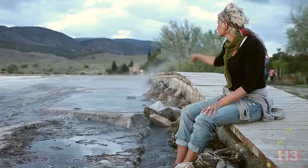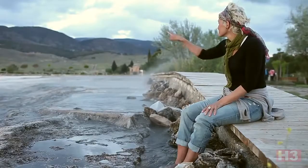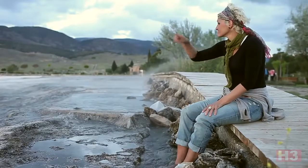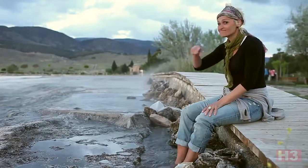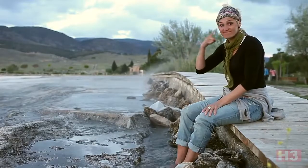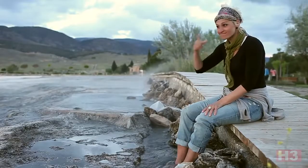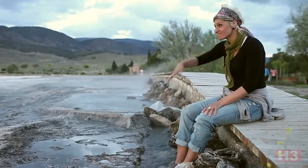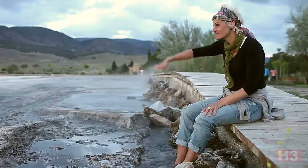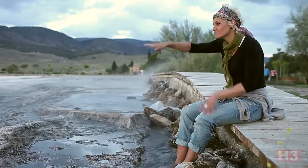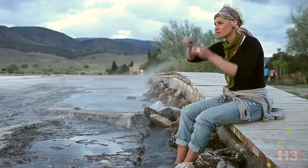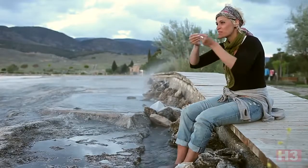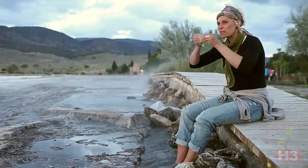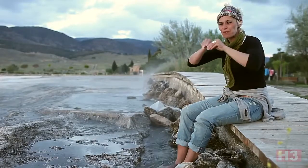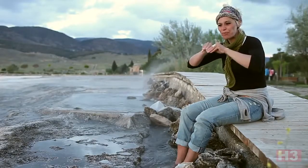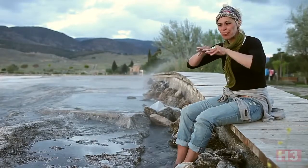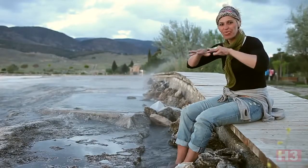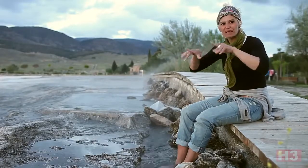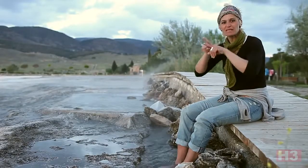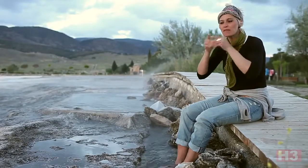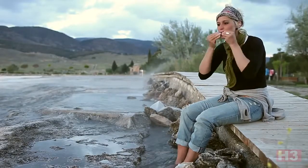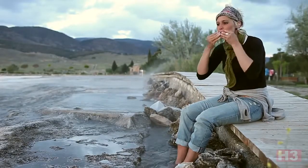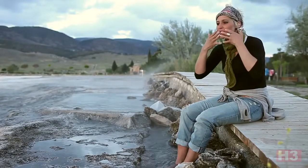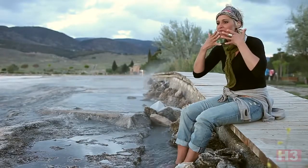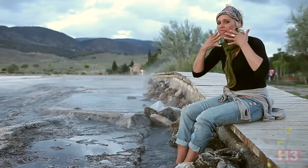Do you know what we are looking at?